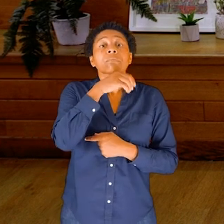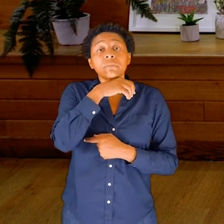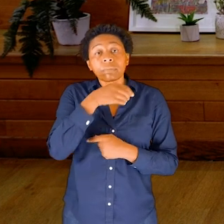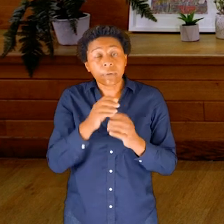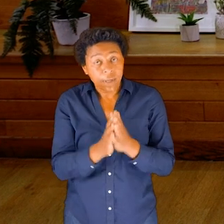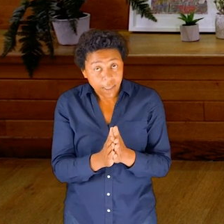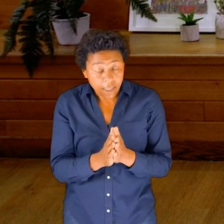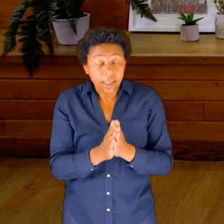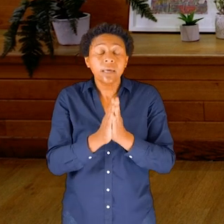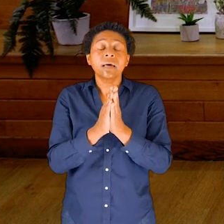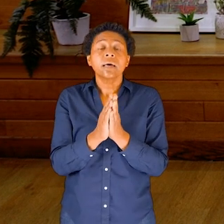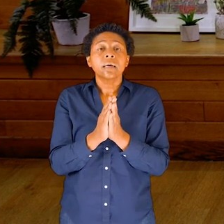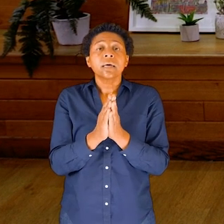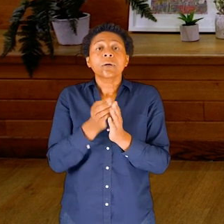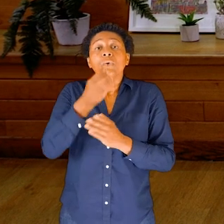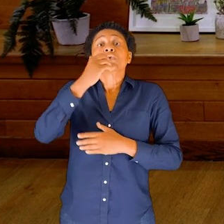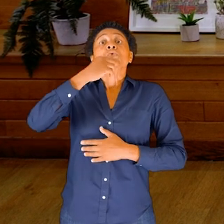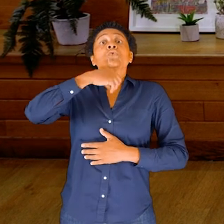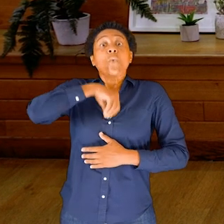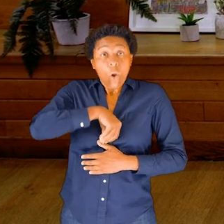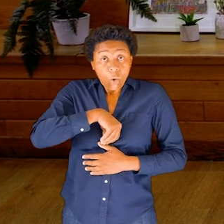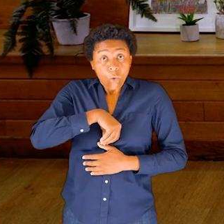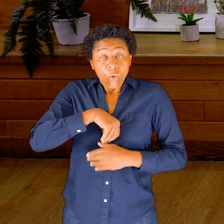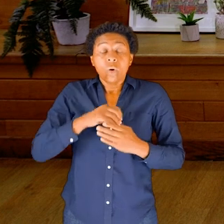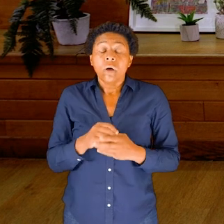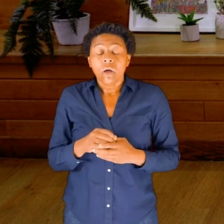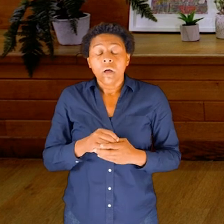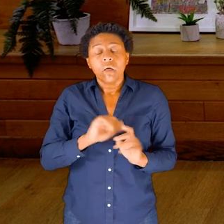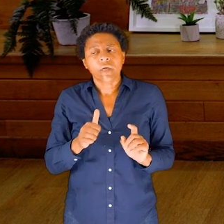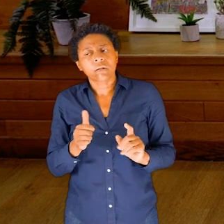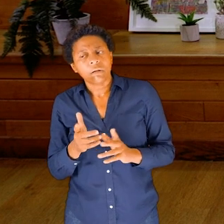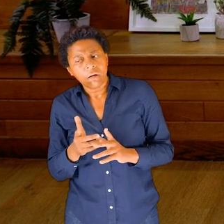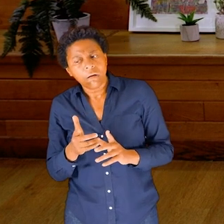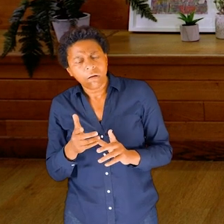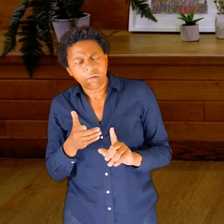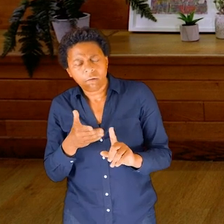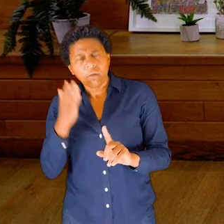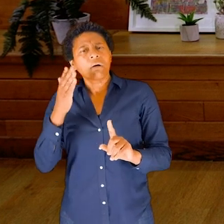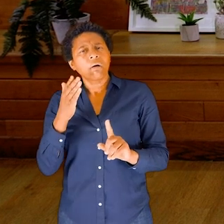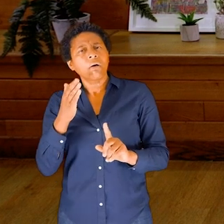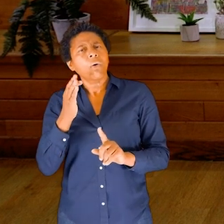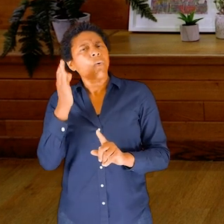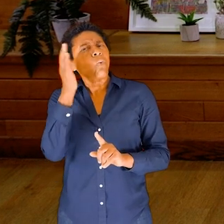to swallow the water and see if we can notice the journey of water down